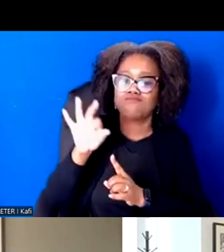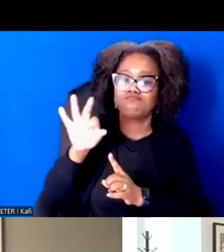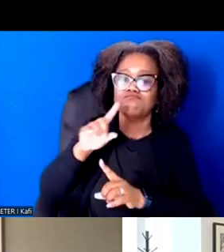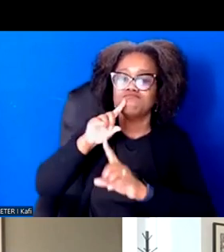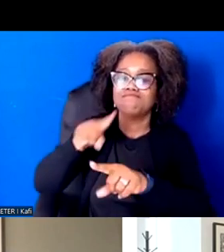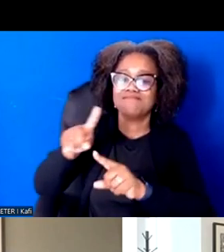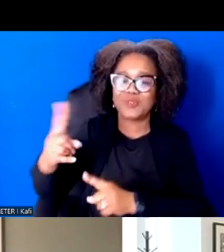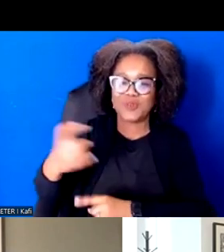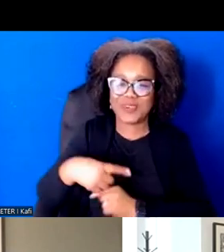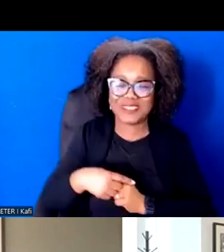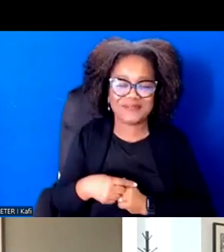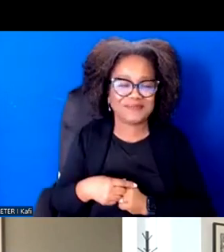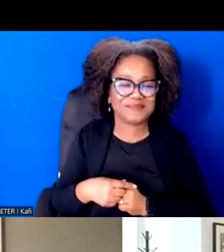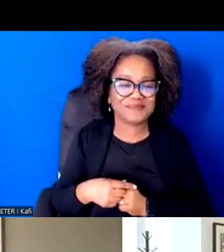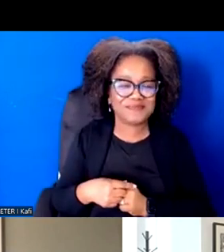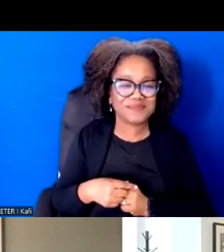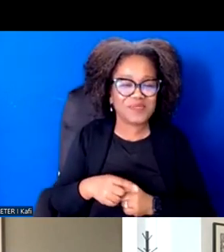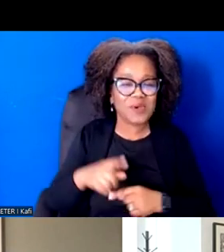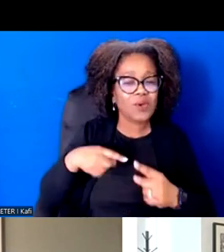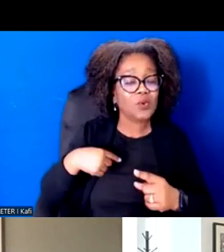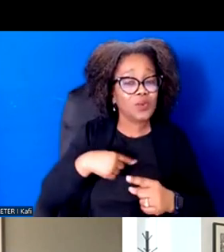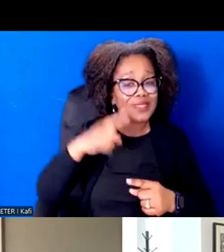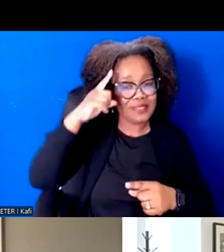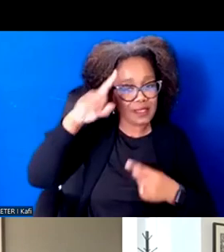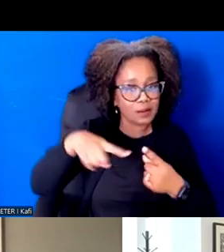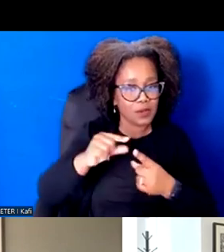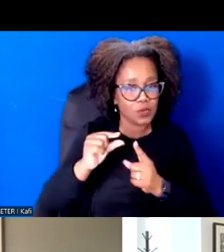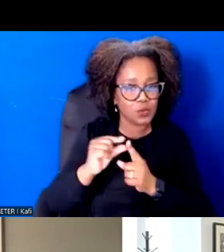often think about it in a very poor sense of